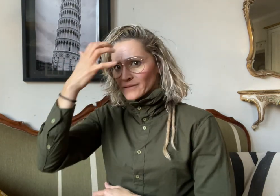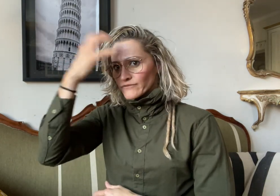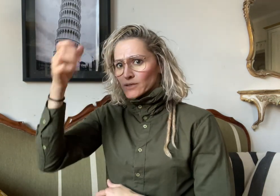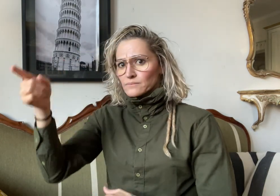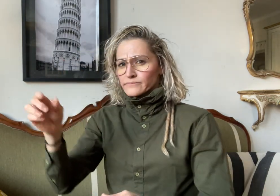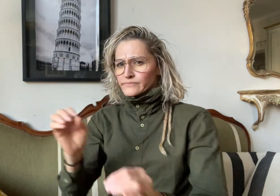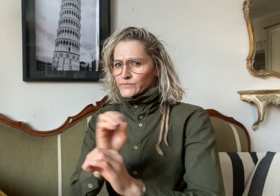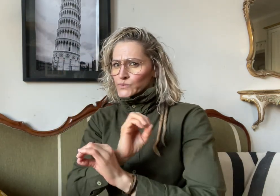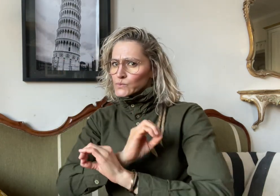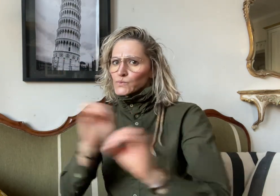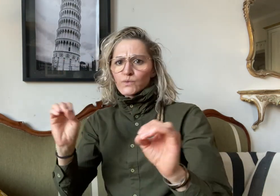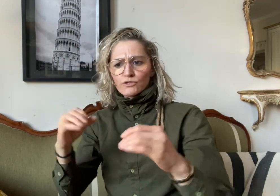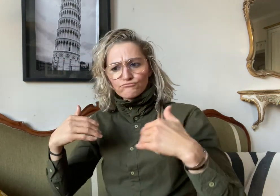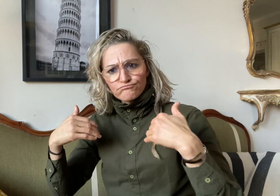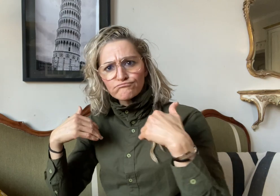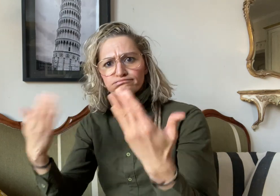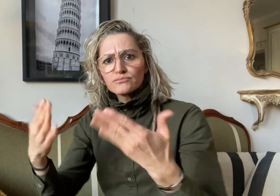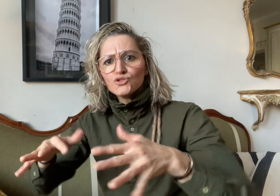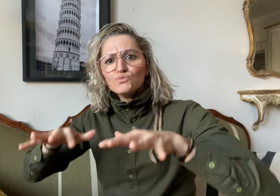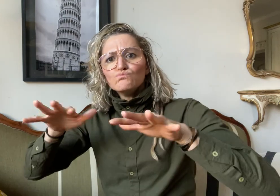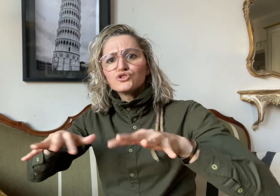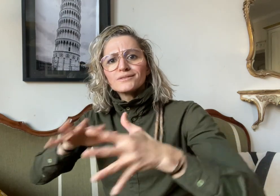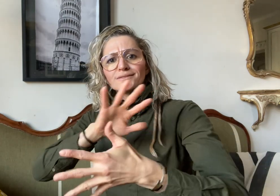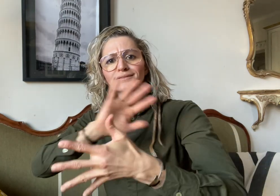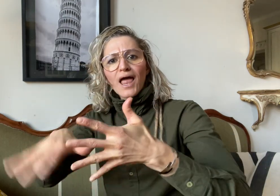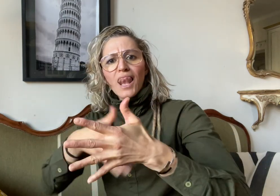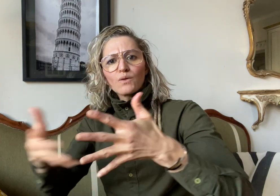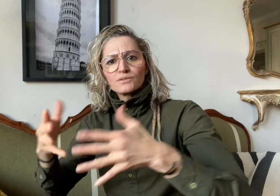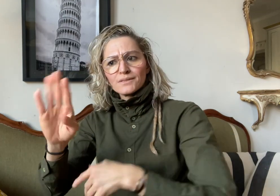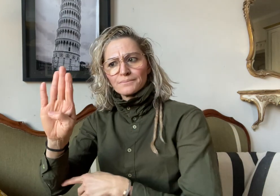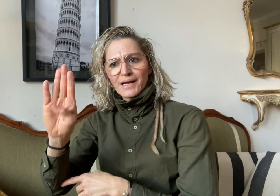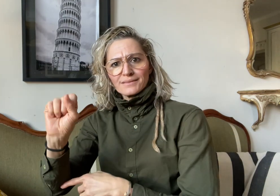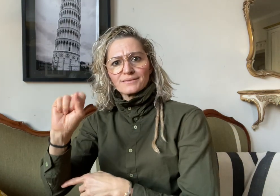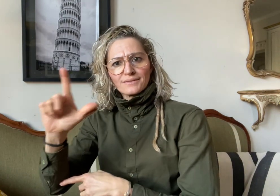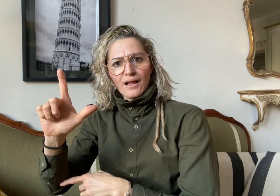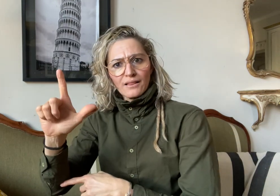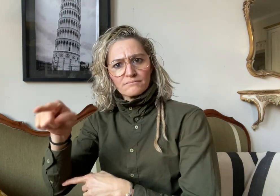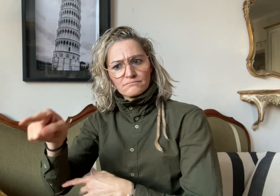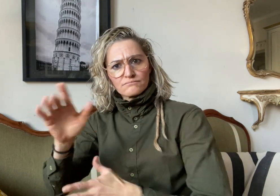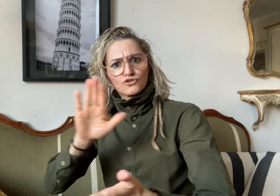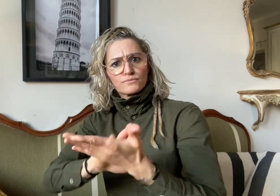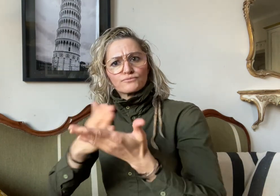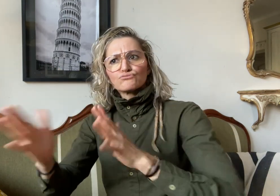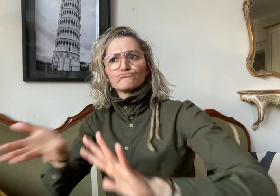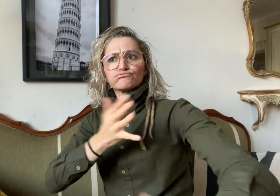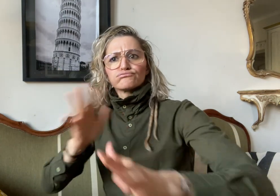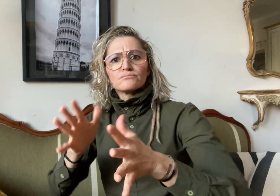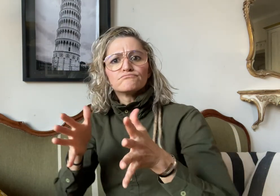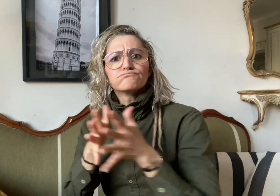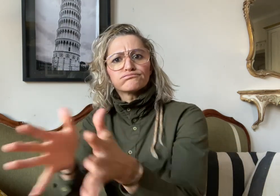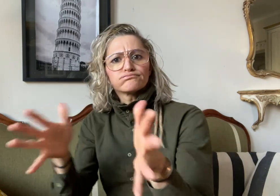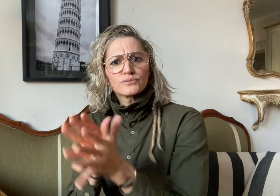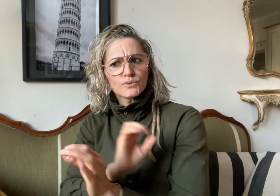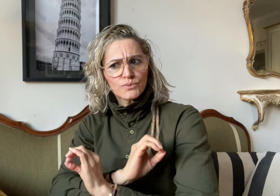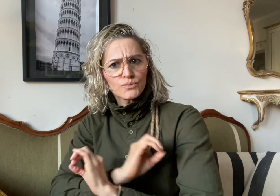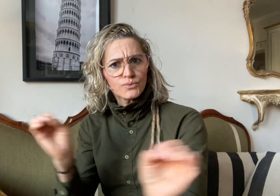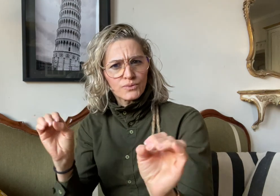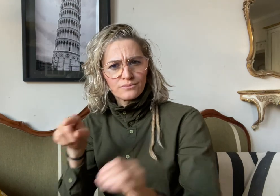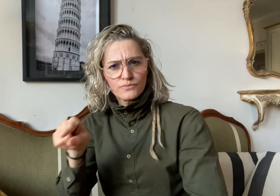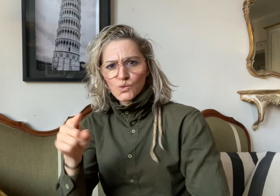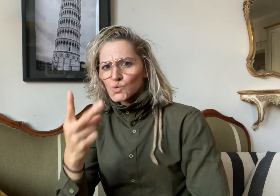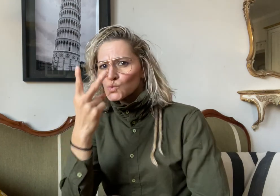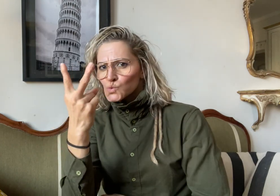of British Sign Language (BSL) interpretation during two televised